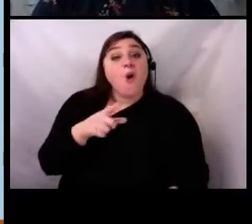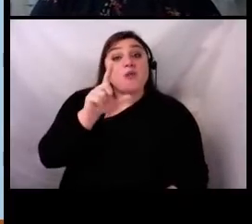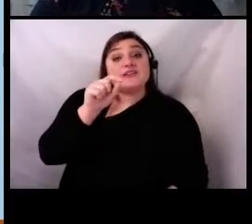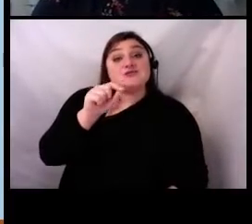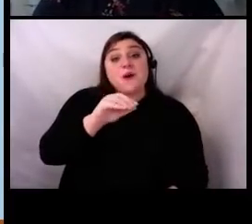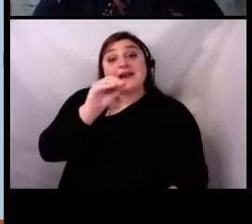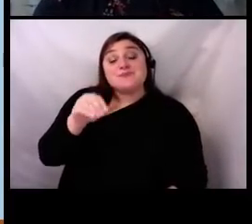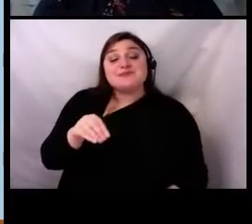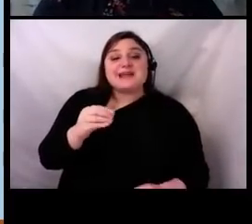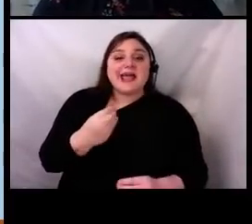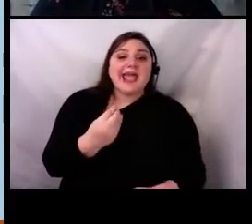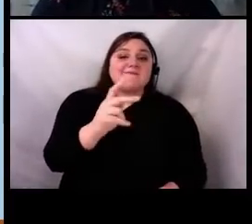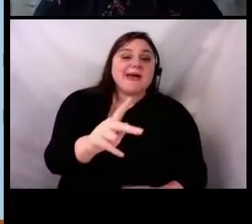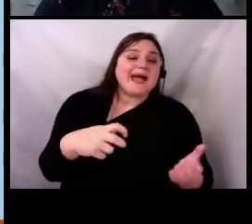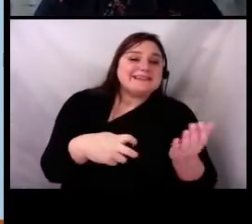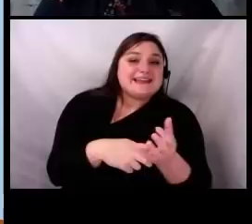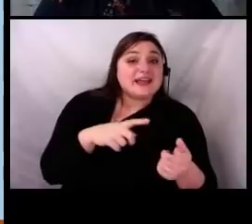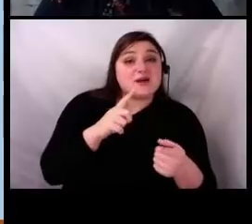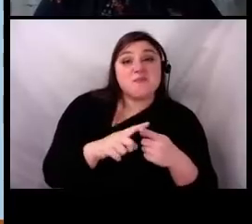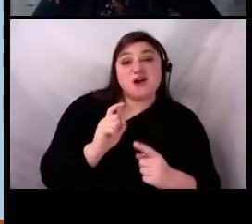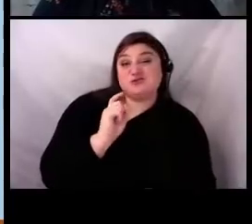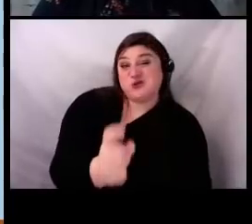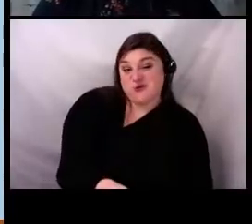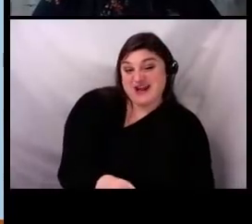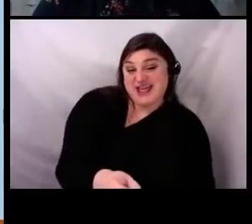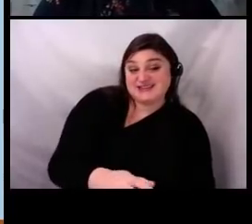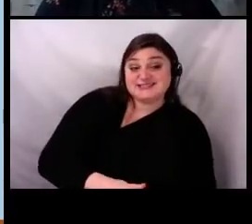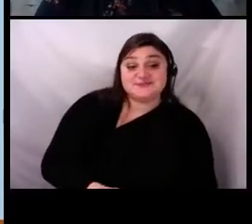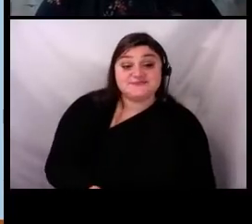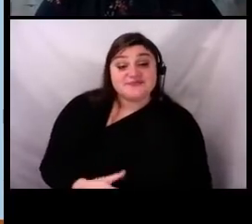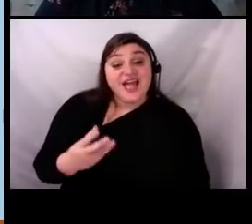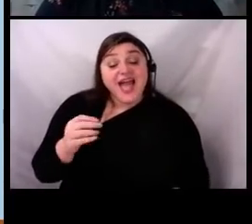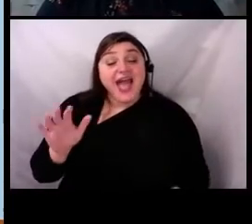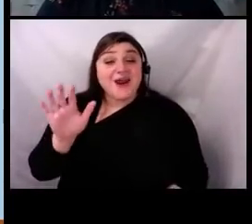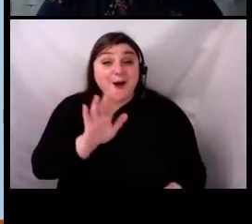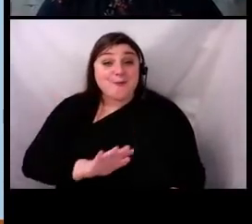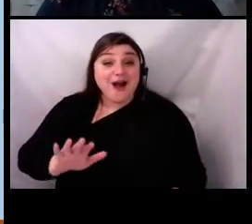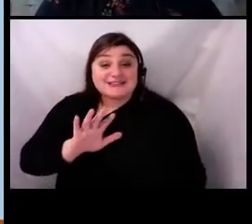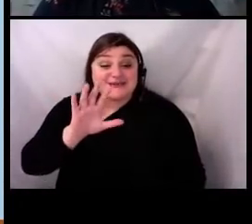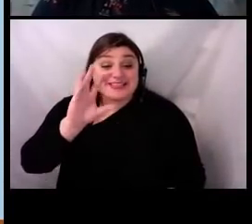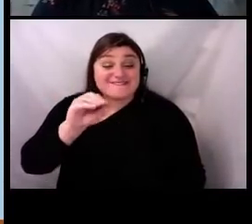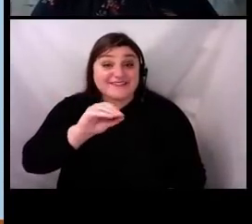Nearly 50% have put their money toward this current season in tickets,